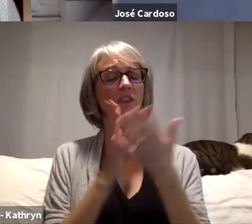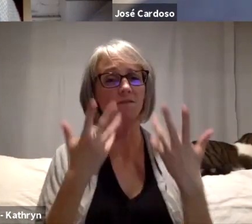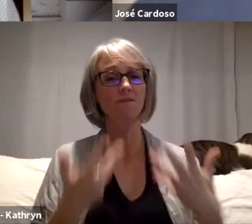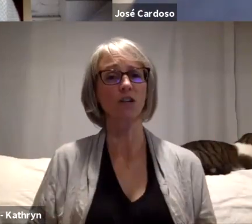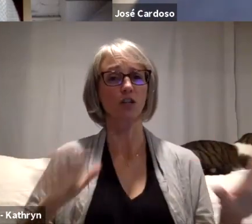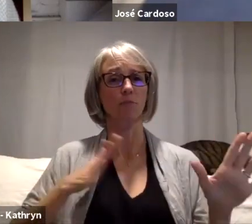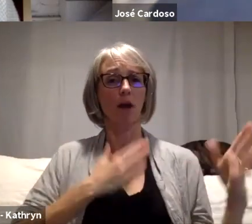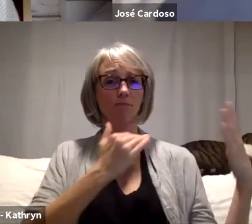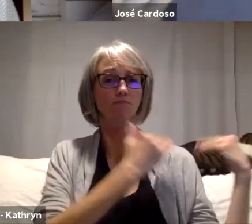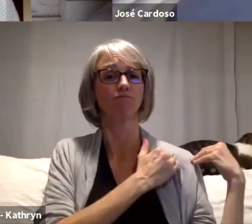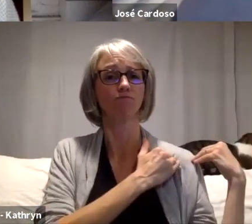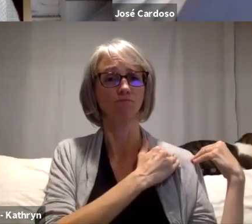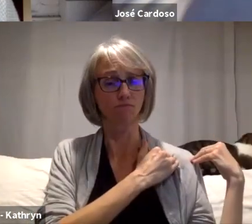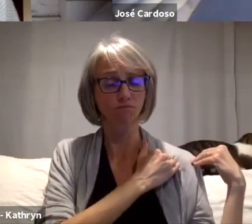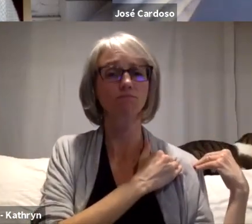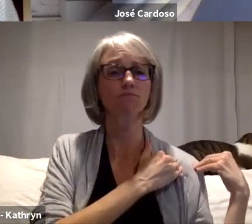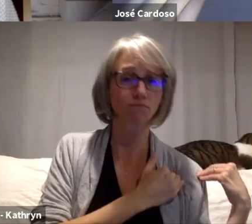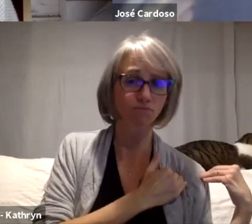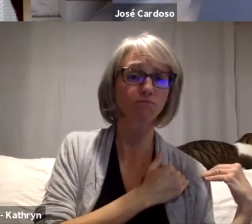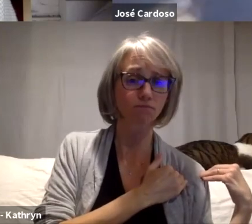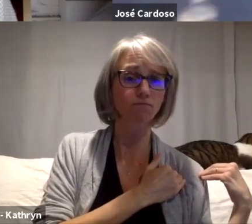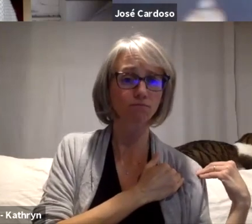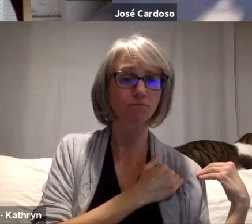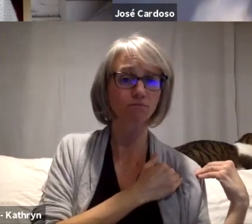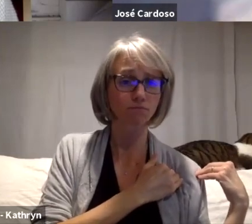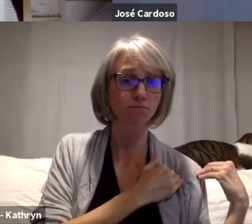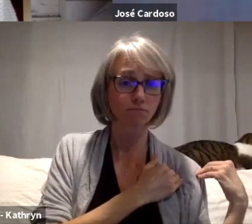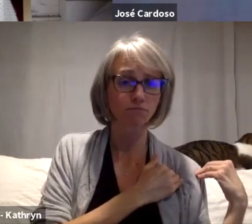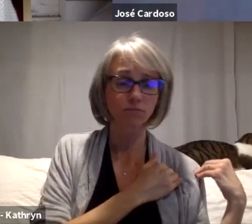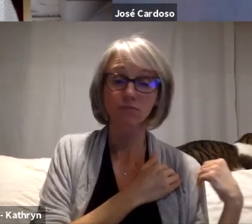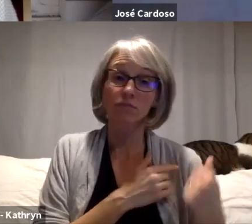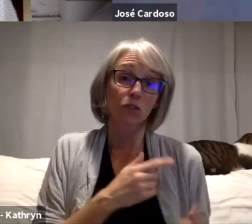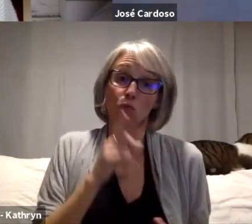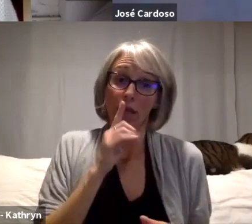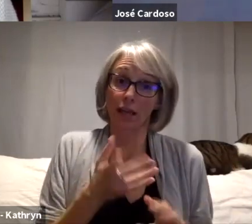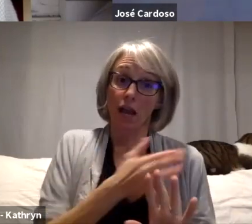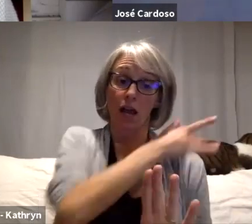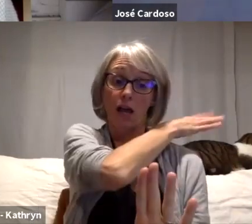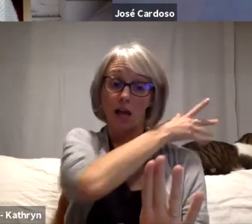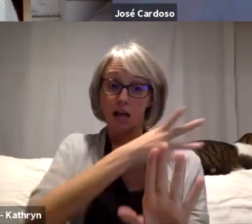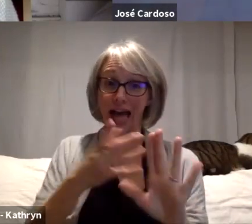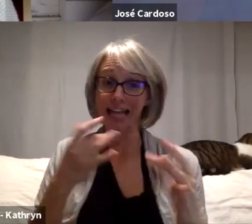this was something that I was really feeling like emergency of sharing because we had